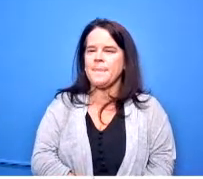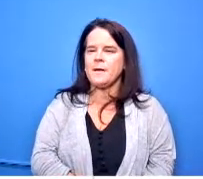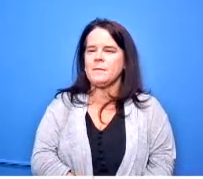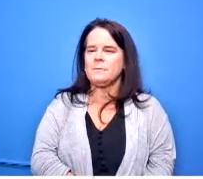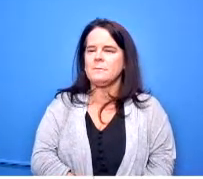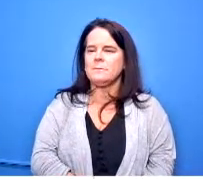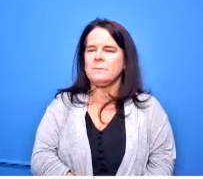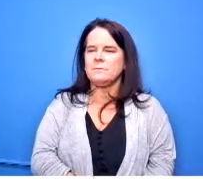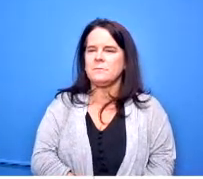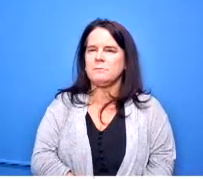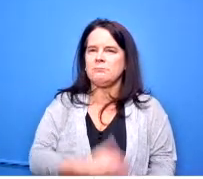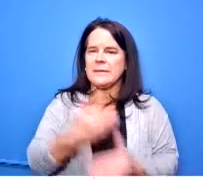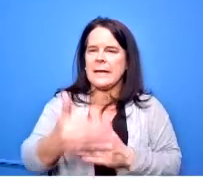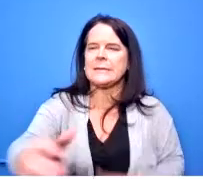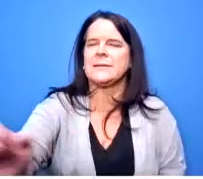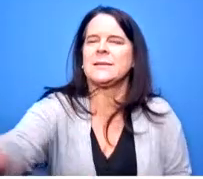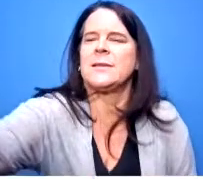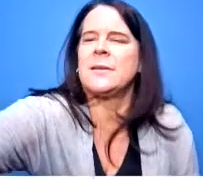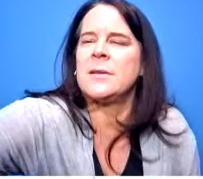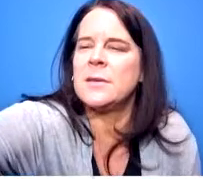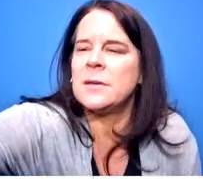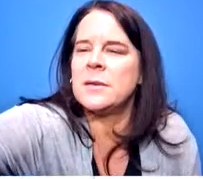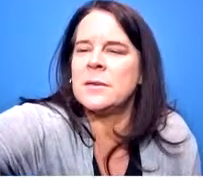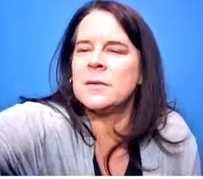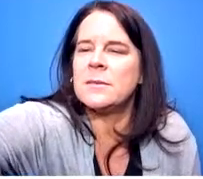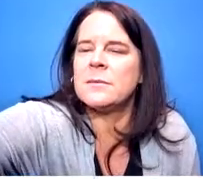treasurer your next recommendation please